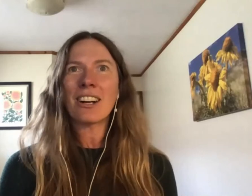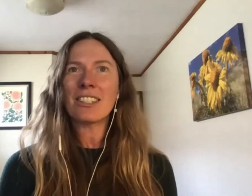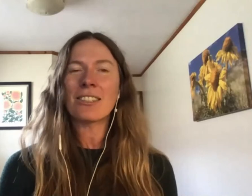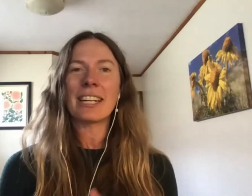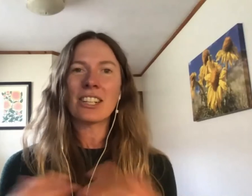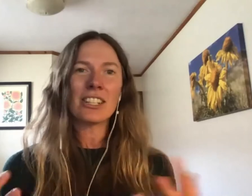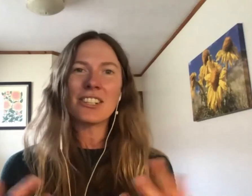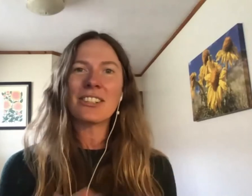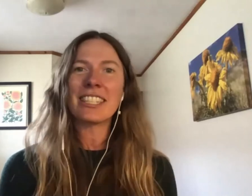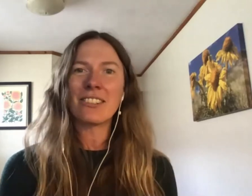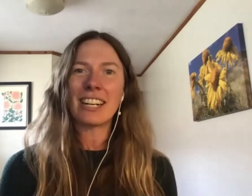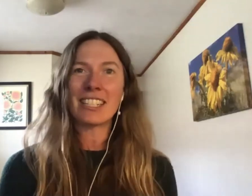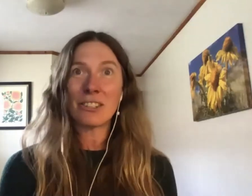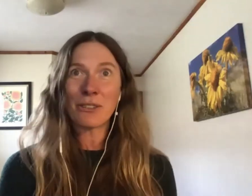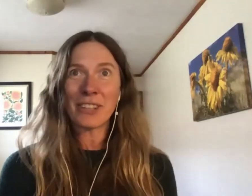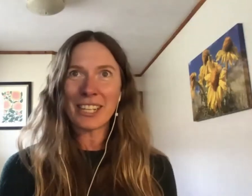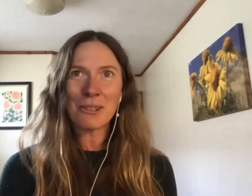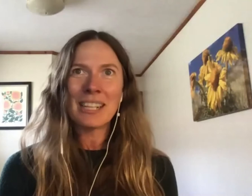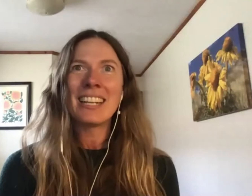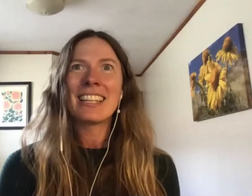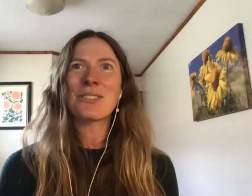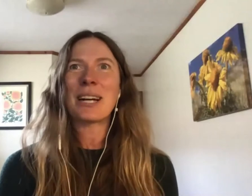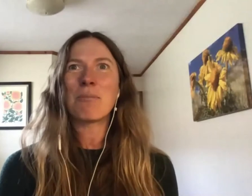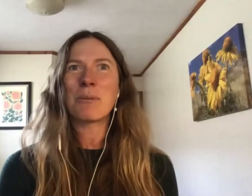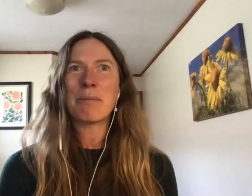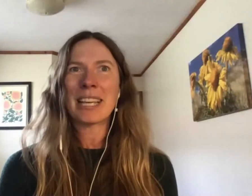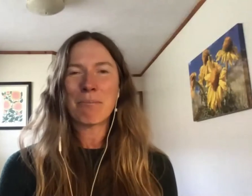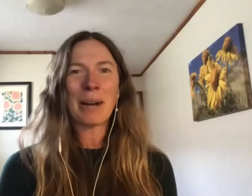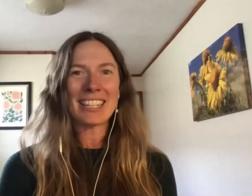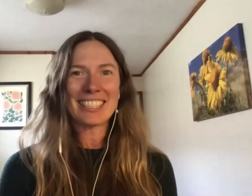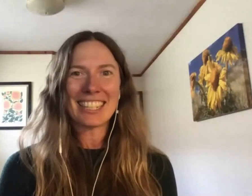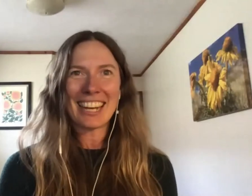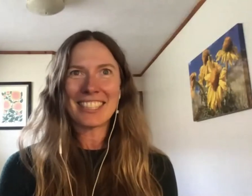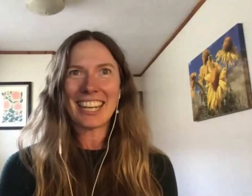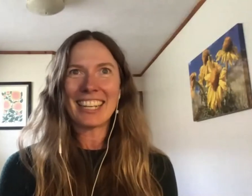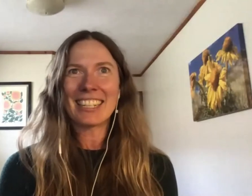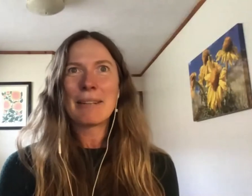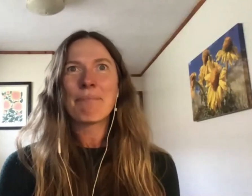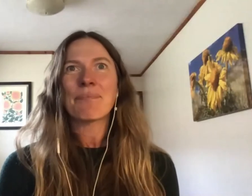so I encourage you to share your video. This will help when we begin practicing how to sign.